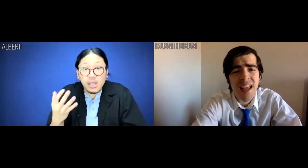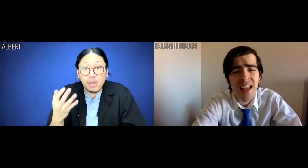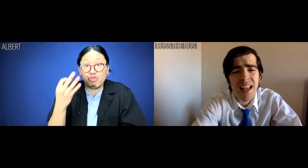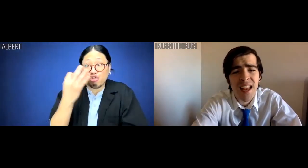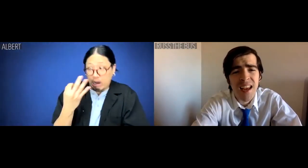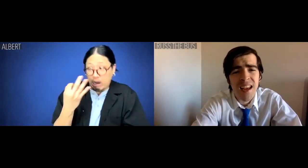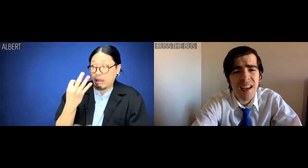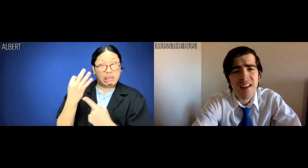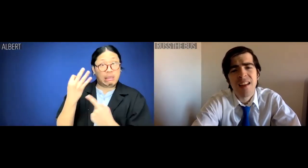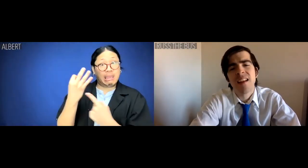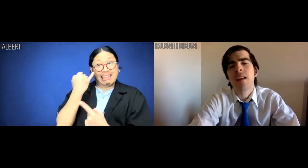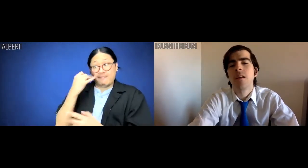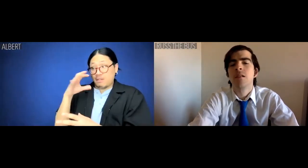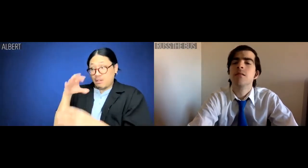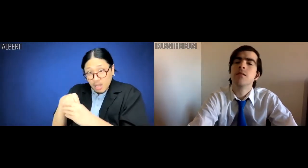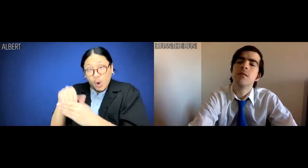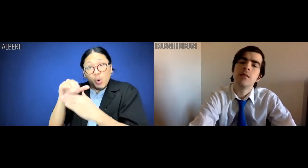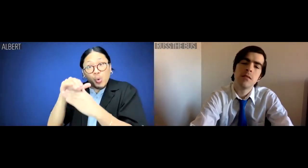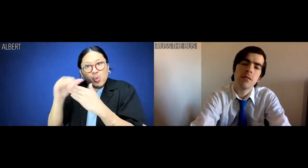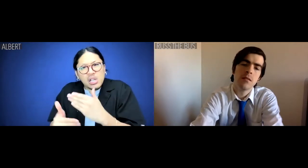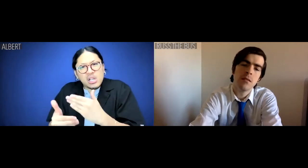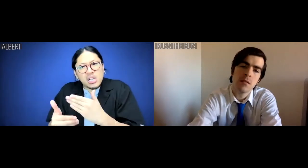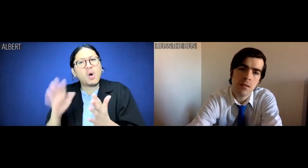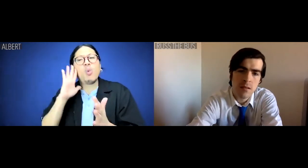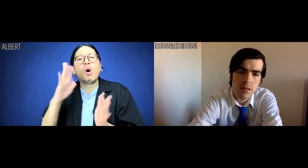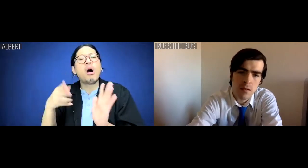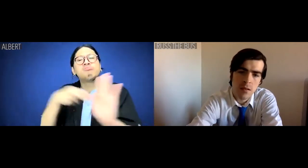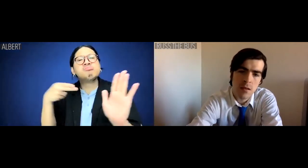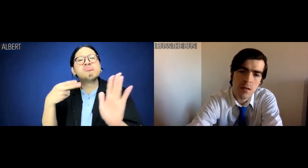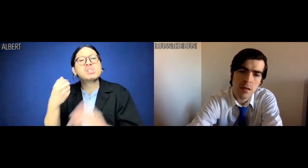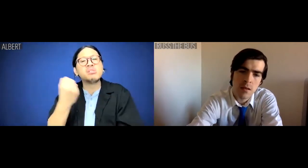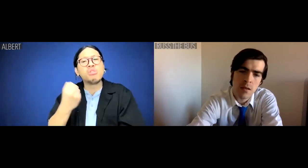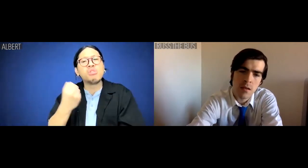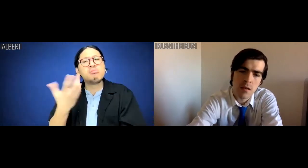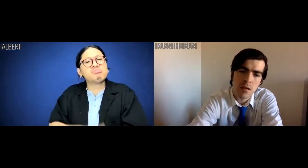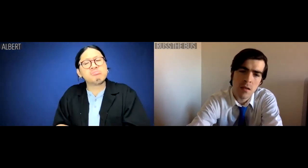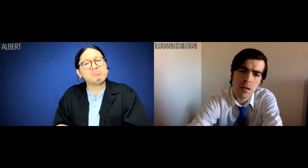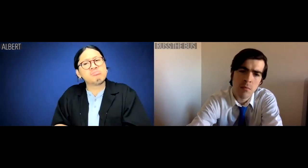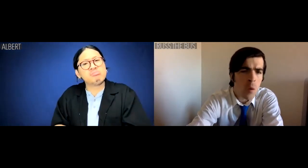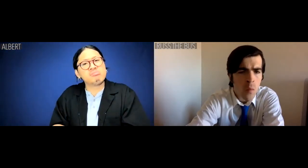If a Friday were part of the weekend, they would have called it a Saturday.